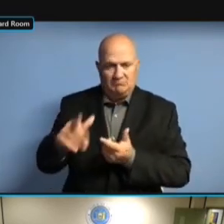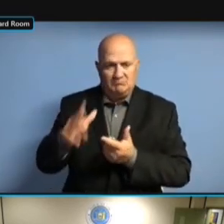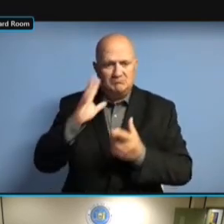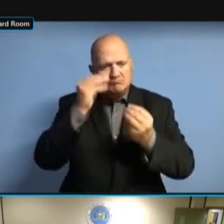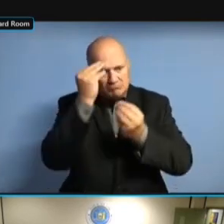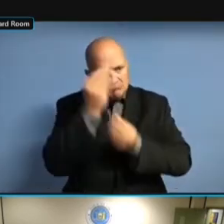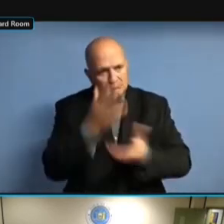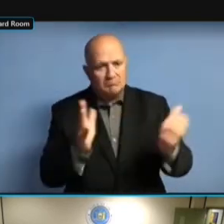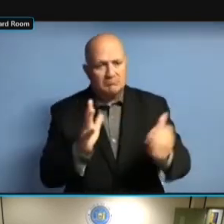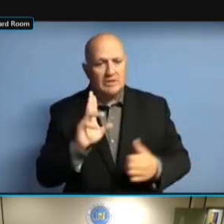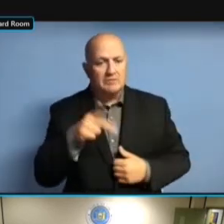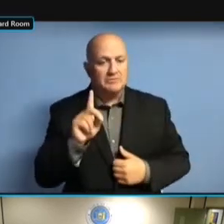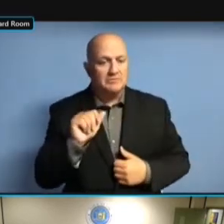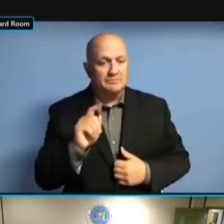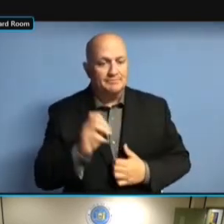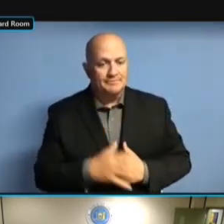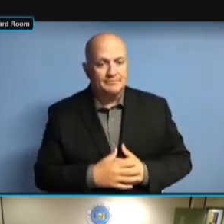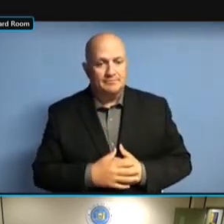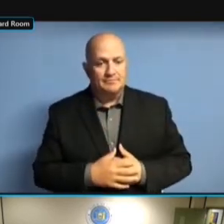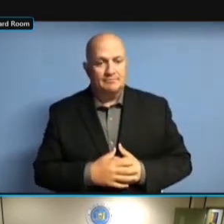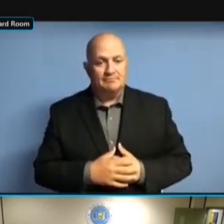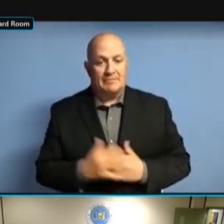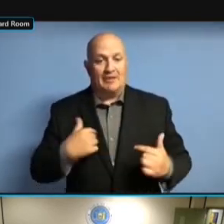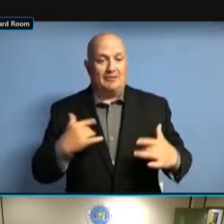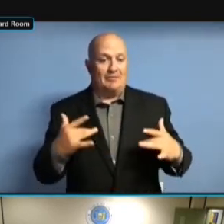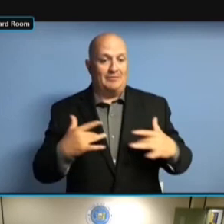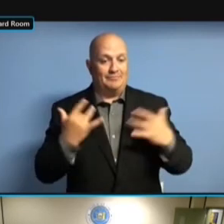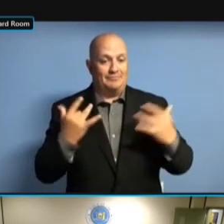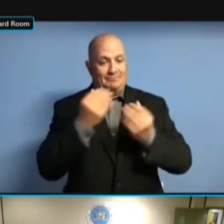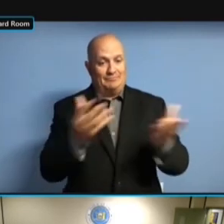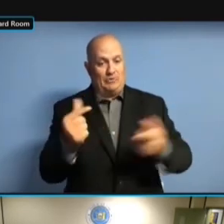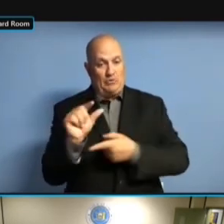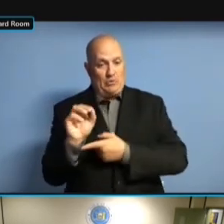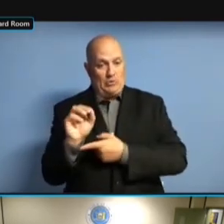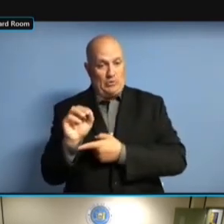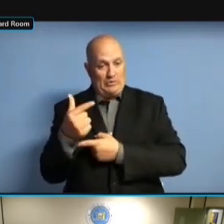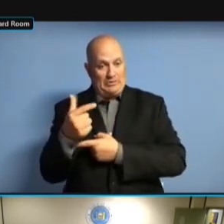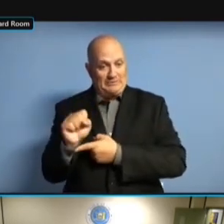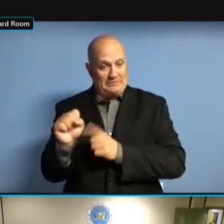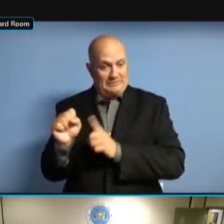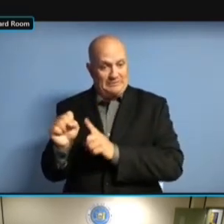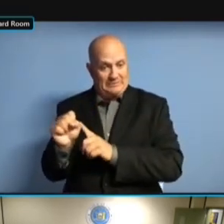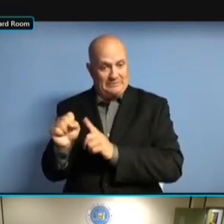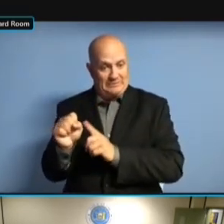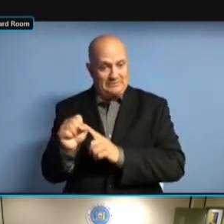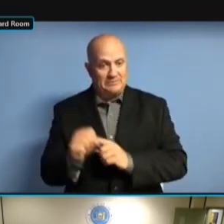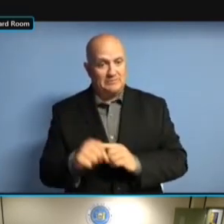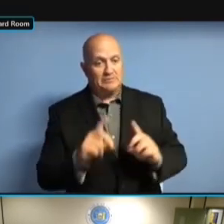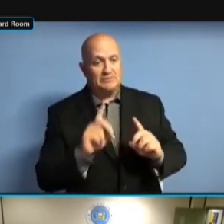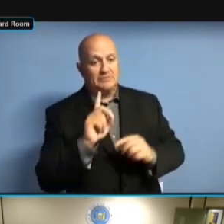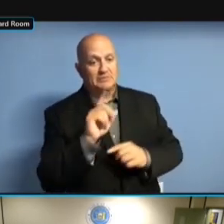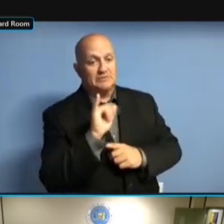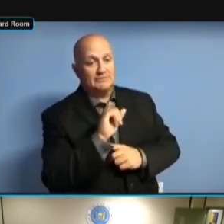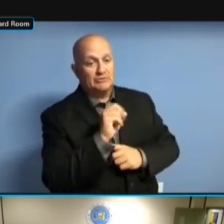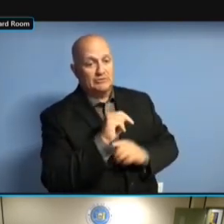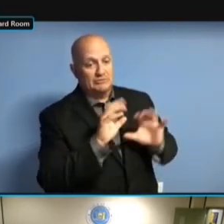I'M ALSO HAPPY TO REPORT WE'VE WORKED WITH OFFICE I'M ALSO HAPPY TO REPORT WE'VE WORKED WITH OFFICE OF I'M ALSO HAPPY TO REPORT WE'VE WORKED WITH OFFICE OF GENERAL WORKED WITH OFFICE OF GENERAL WORKED WITH OFFICE OF GENERAL SERVICES WORKED WITH OFFICE OF GENERAL SERVICES AND WORKED WITH OFFICE OF GENERAL SERVICES AND DIVISION WORKED WITH OFFICE OF GENERAL SERVICES AND DIVISION OF WORKED WITH OFFICE OF GENERAL SERVICES AND DIVISION OF BUDGET SERVICES AND DIVISION OF BUDGET SERVICES AND DIVISION OF BUDGET TO SERVICES AND DIVISION OF BUDGET TO RENEW SERVICES AND DIVISION OF BUDGET TO RENEW THE SERVICES AND DIVISION OF BUDGET TO RENEW THE SECURITY SERVICES AND DIVISION OF BUDGET TO RENEW THE SECURITY SYSTEM SERVICES AND DIVISION OF BUDGET TO RENEW THE SECURITY SYSTEM WE TO RENEW THE SECURITY SYSTEM WE